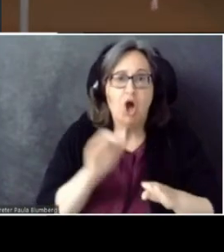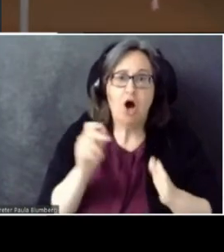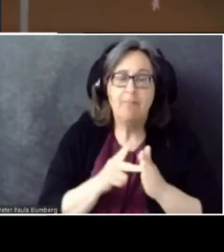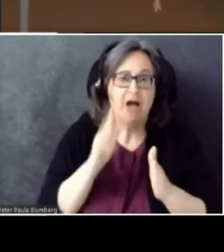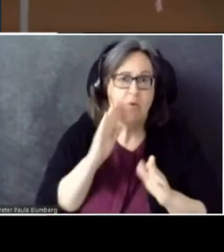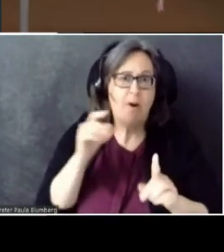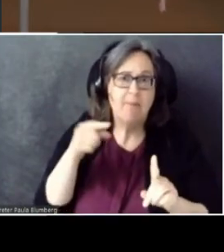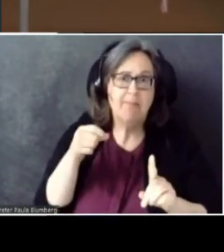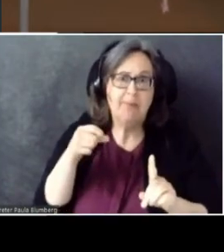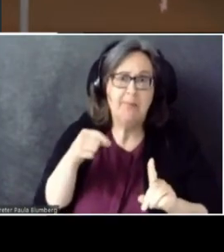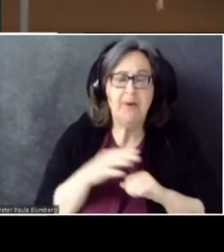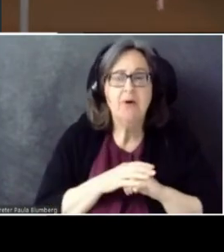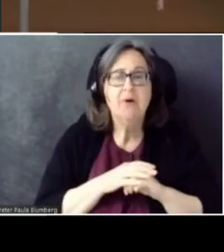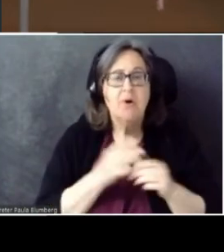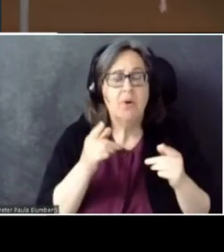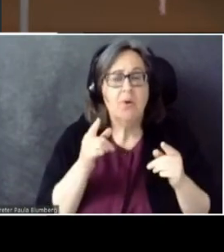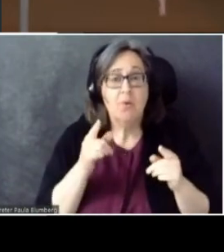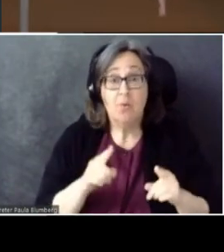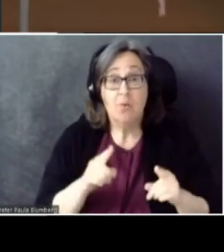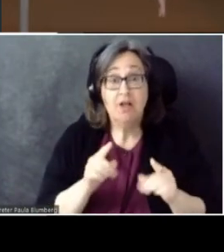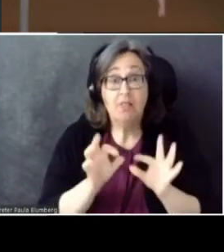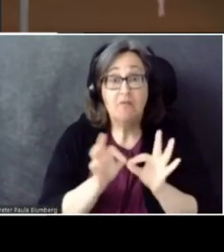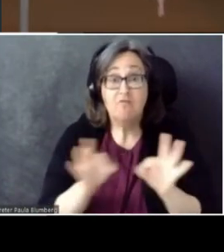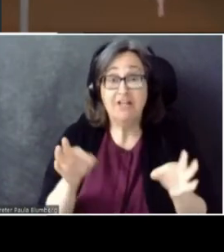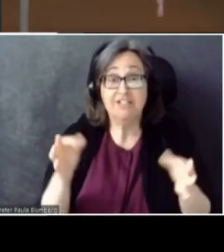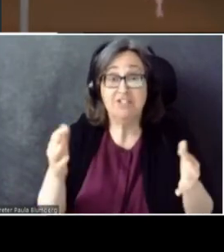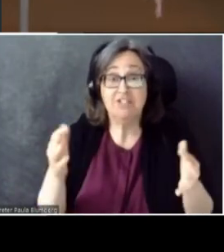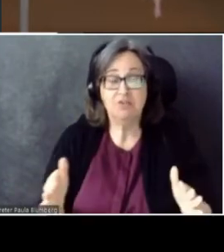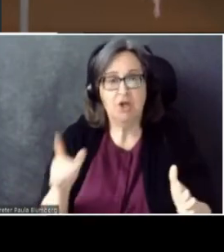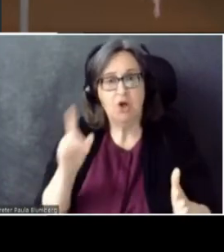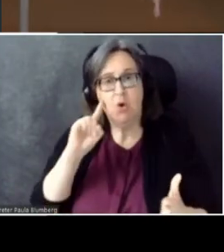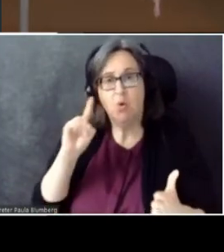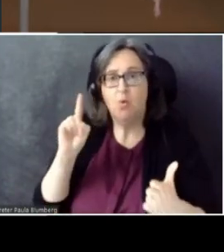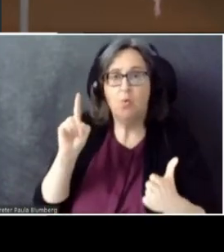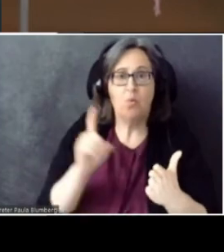And when the phrase is done, the recognized callback fires.